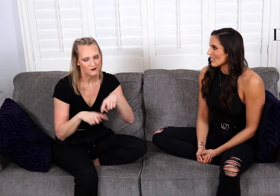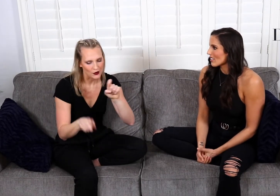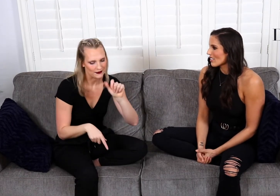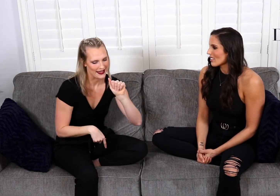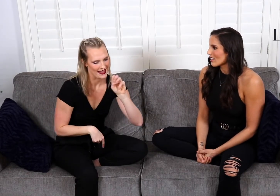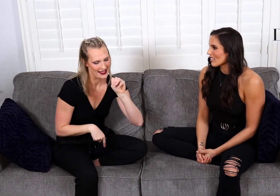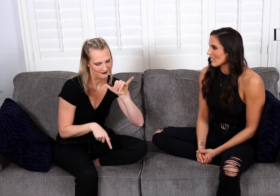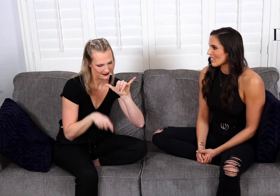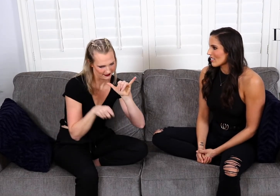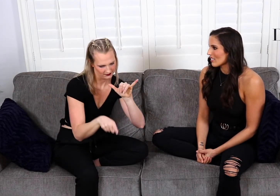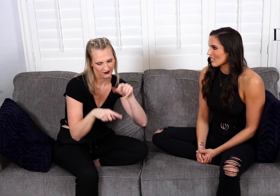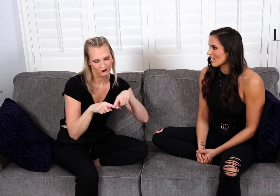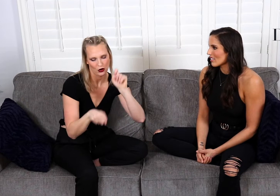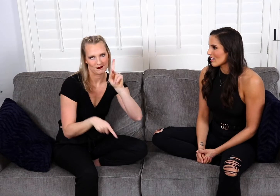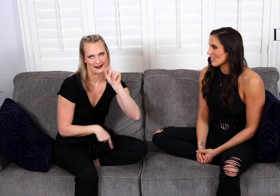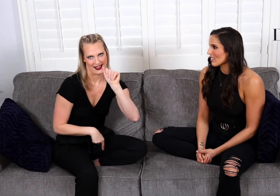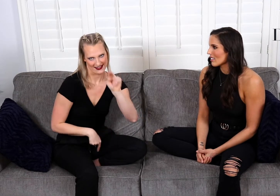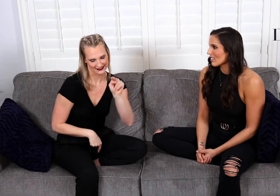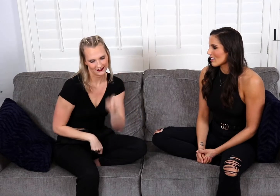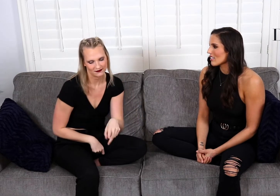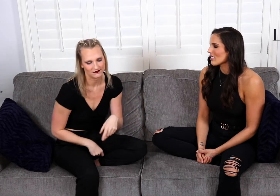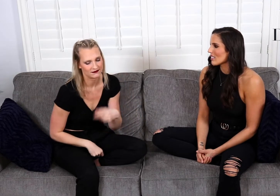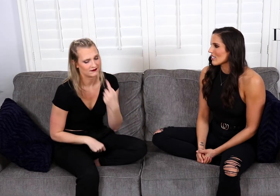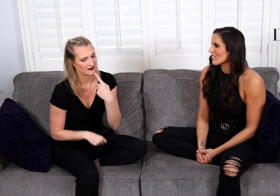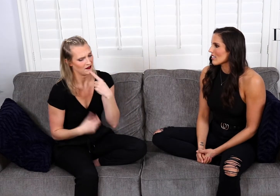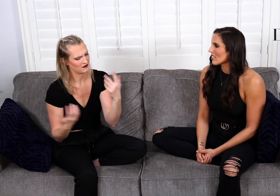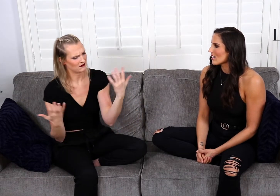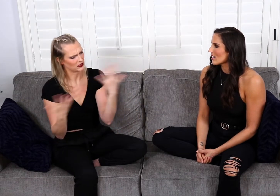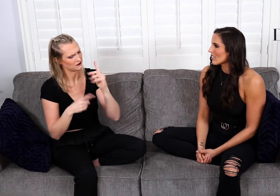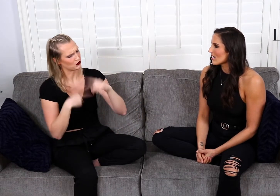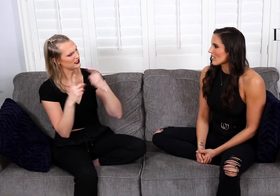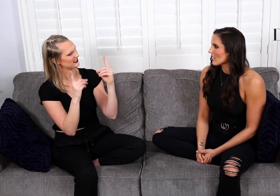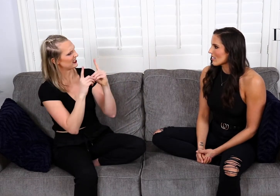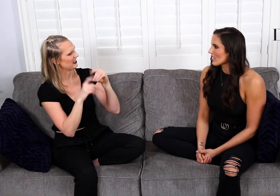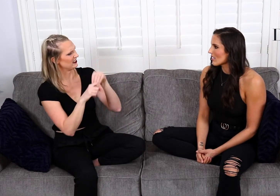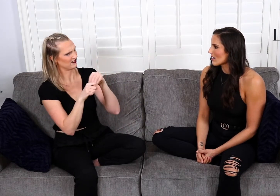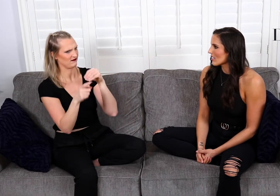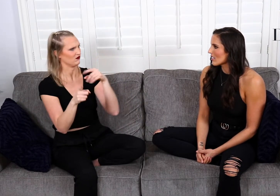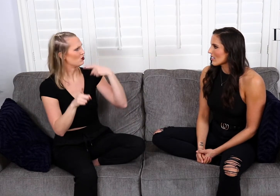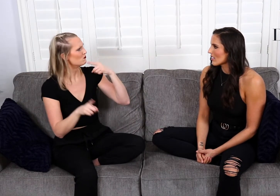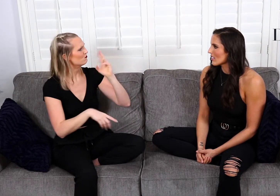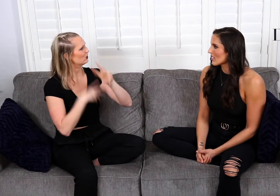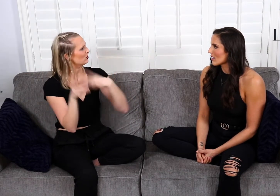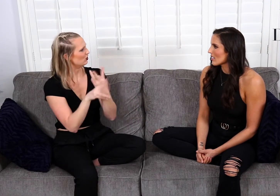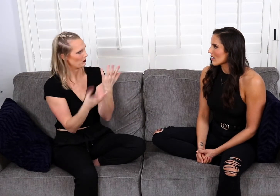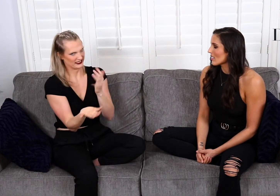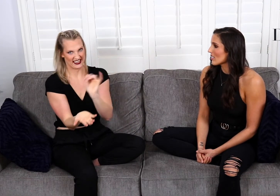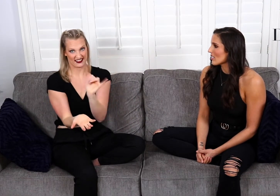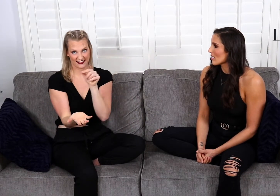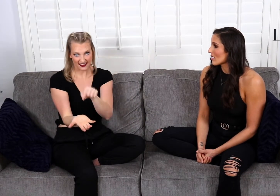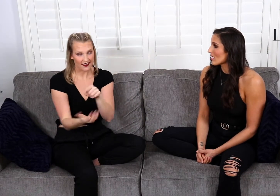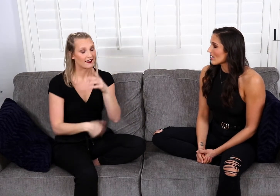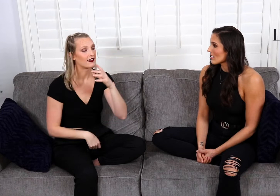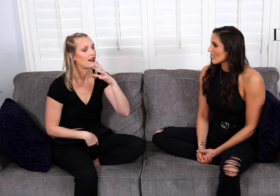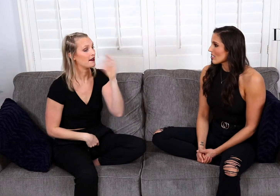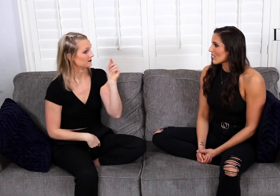And this is from, Amy from Kansas. “What about dating in a hearing world like this?